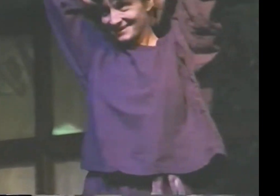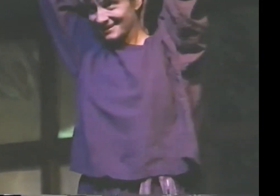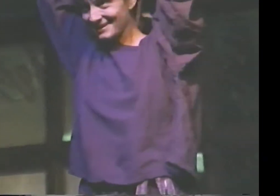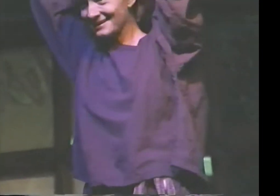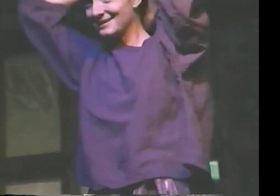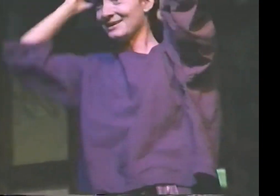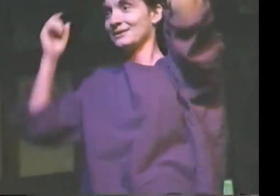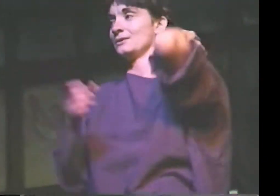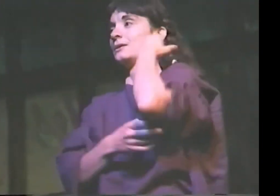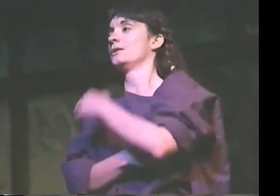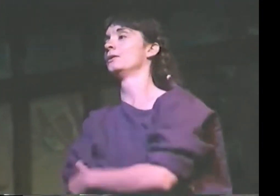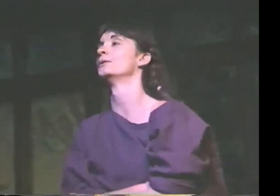THANK YOU.